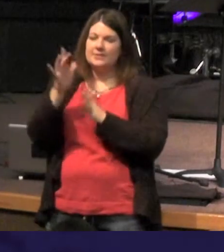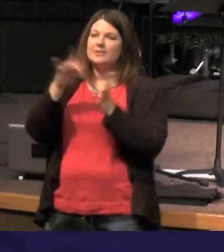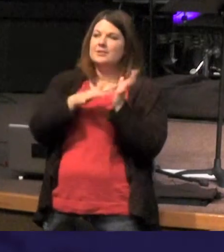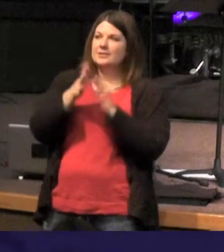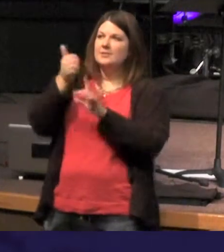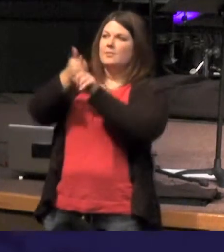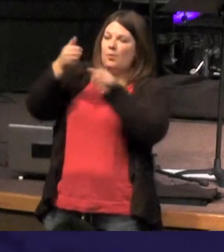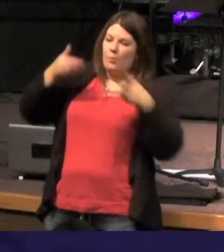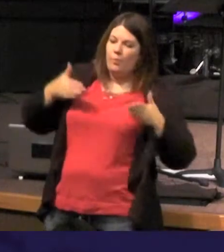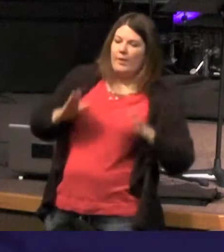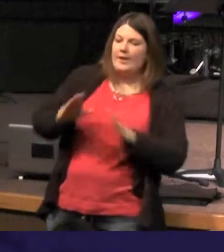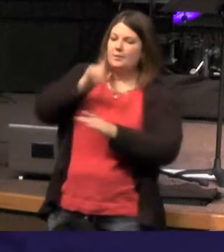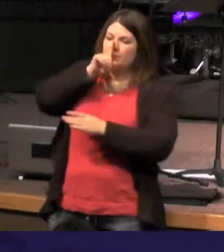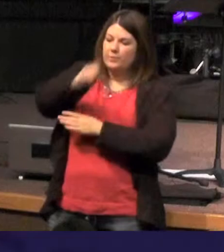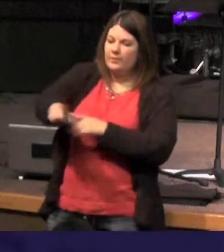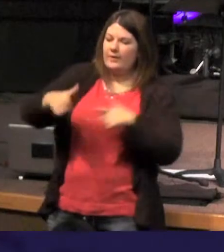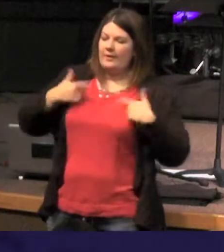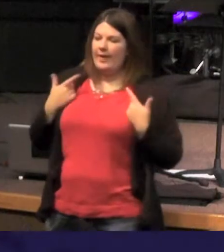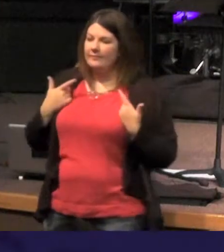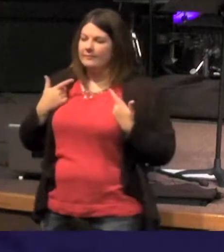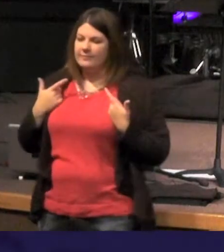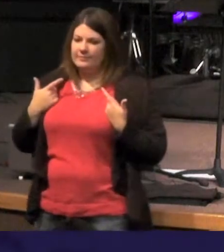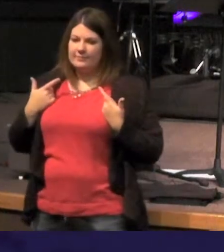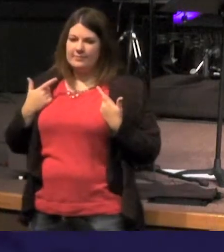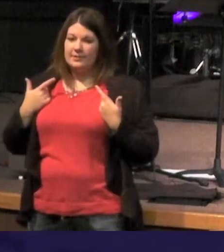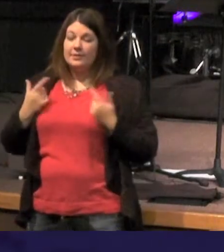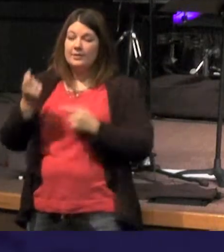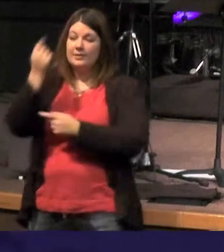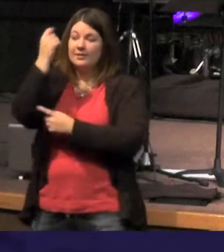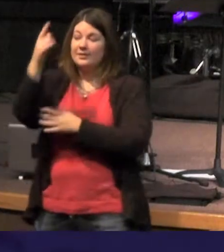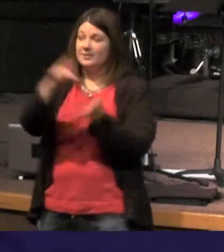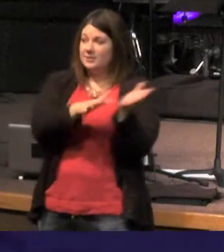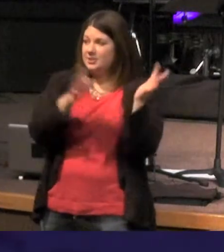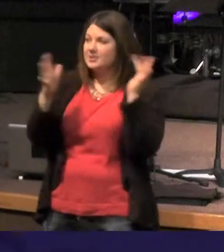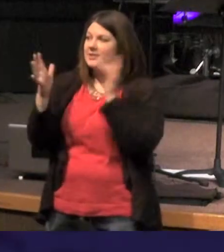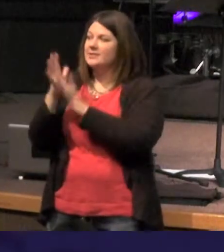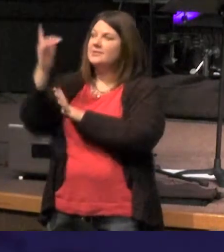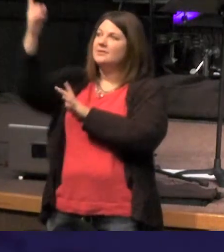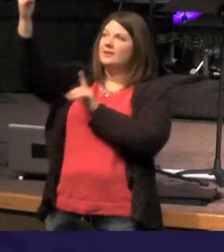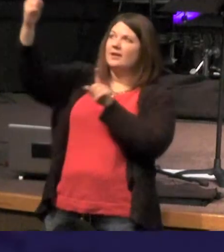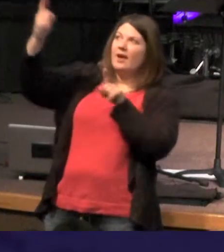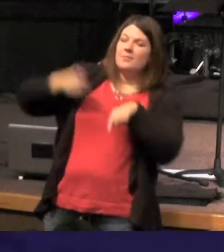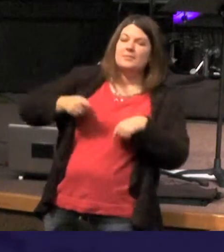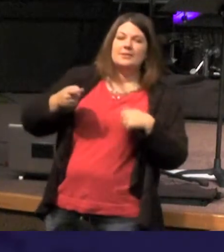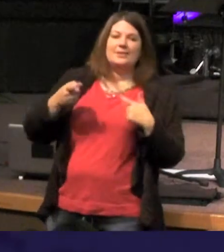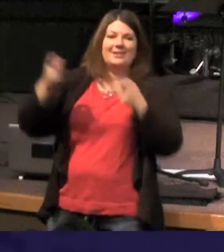the truth and the life - and so we realize Jesus is the one who comes to grant life